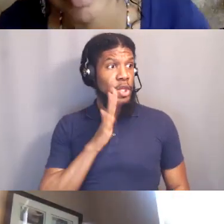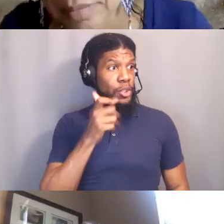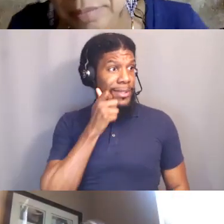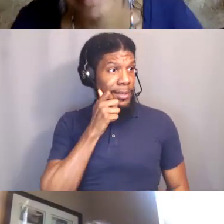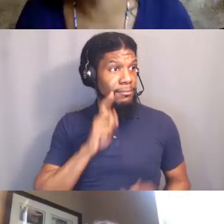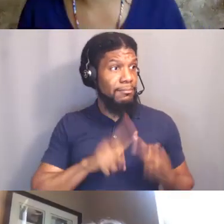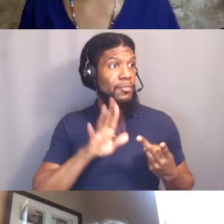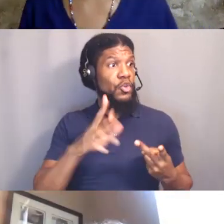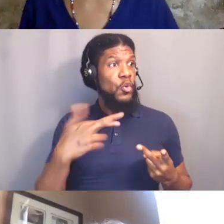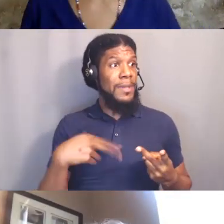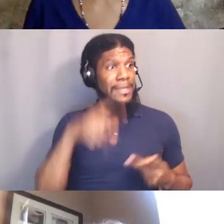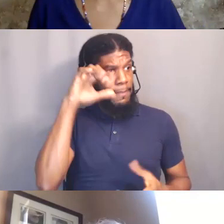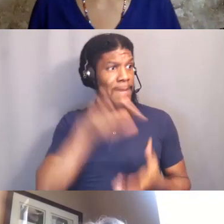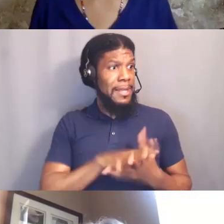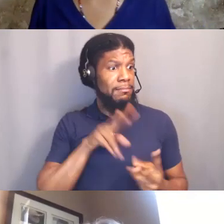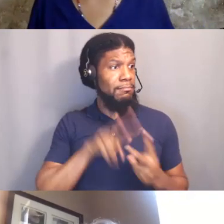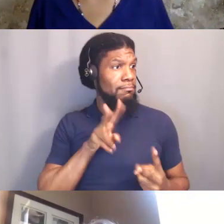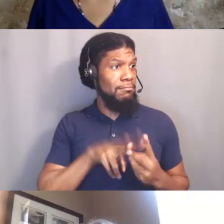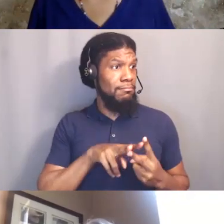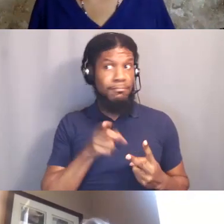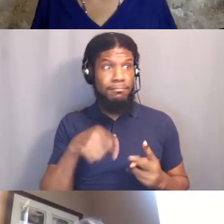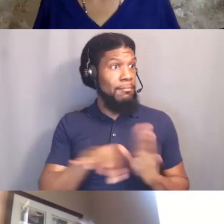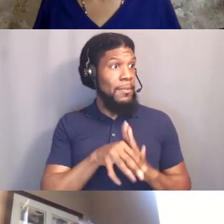that the perpetrators